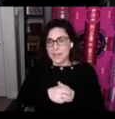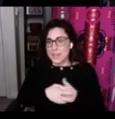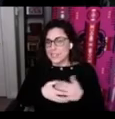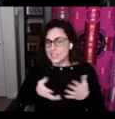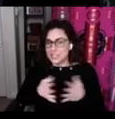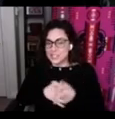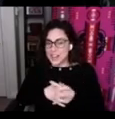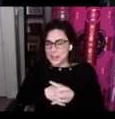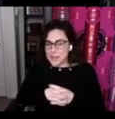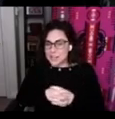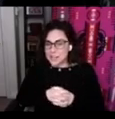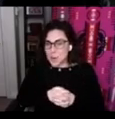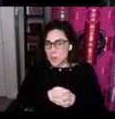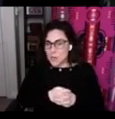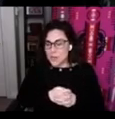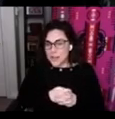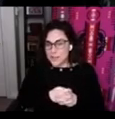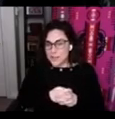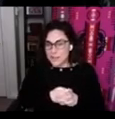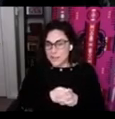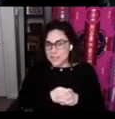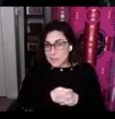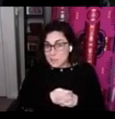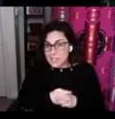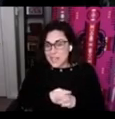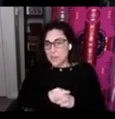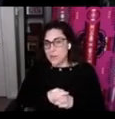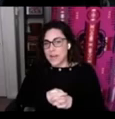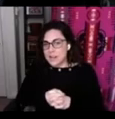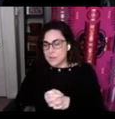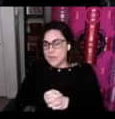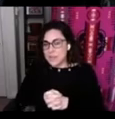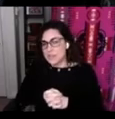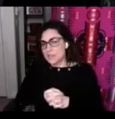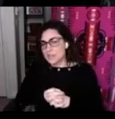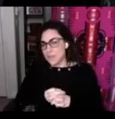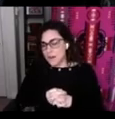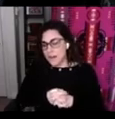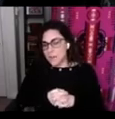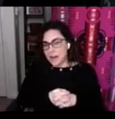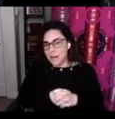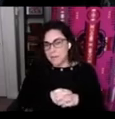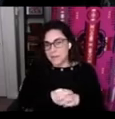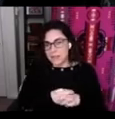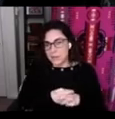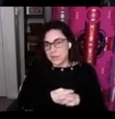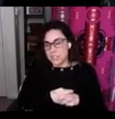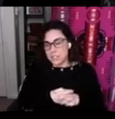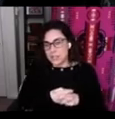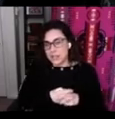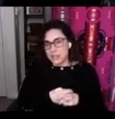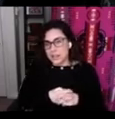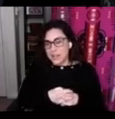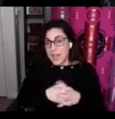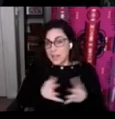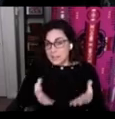This is just a small glimpse at where we're headed with this, this is a mock-up of the language atlas